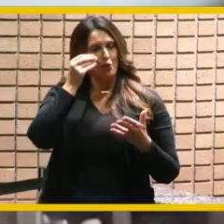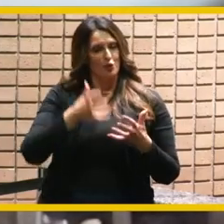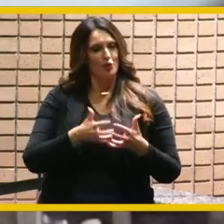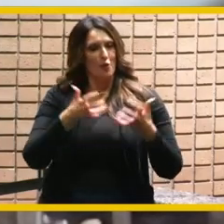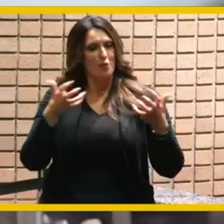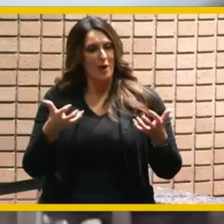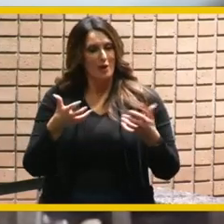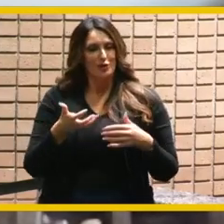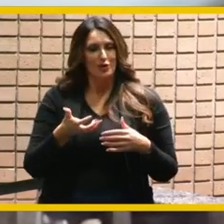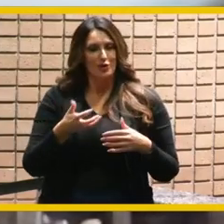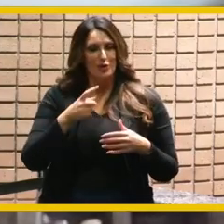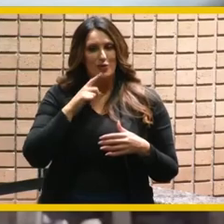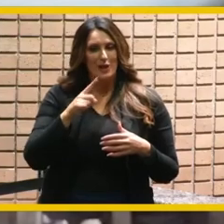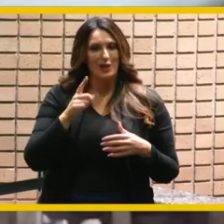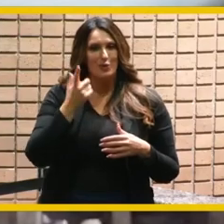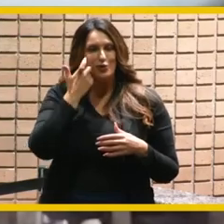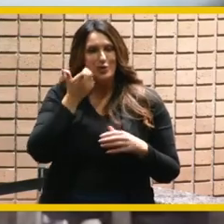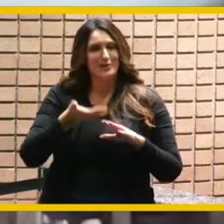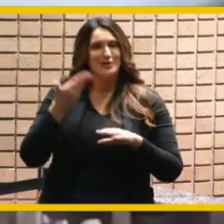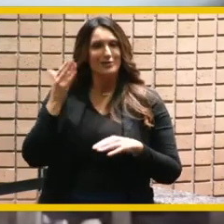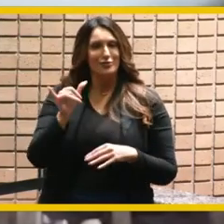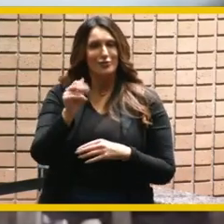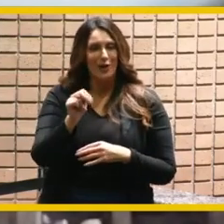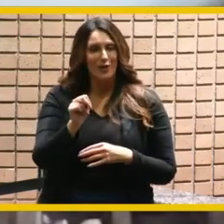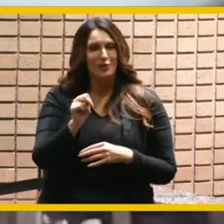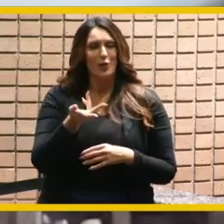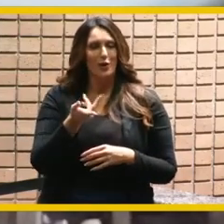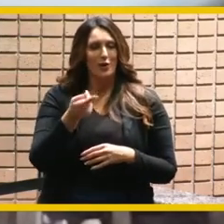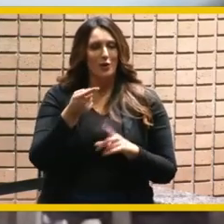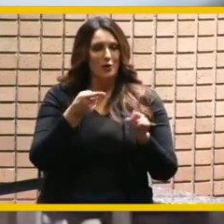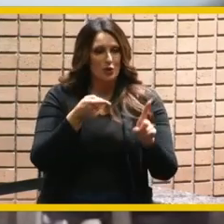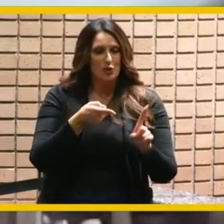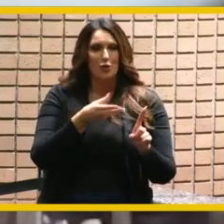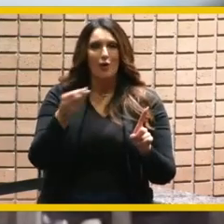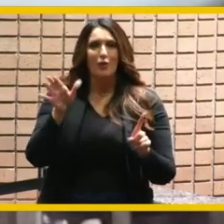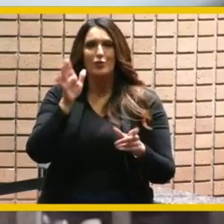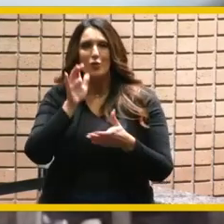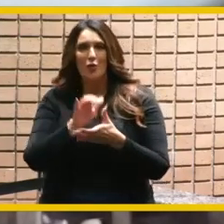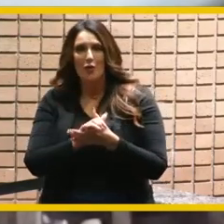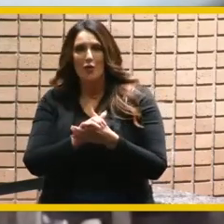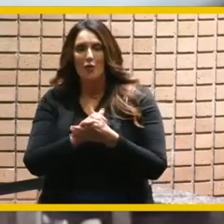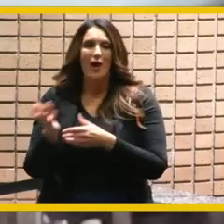it was just january um you and elizabeth came out to habitat for humanity and with